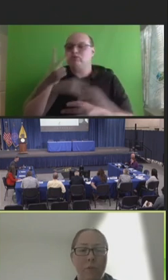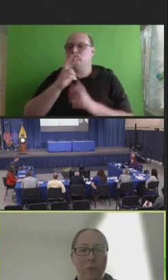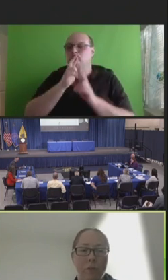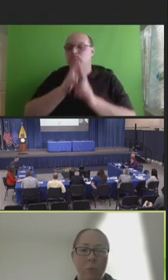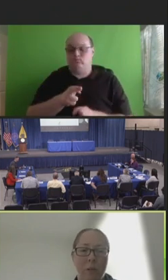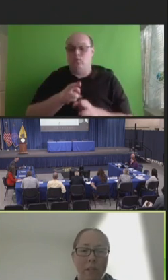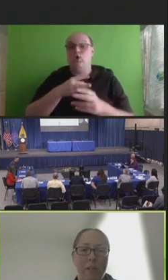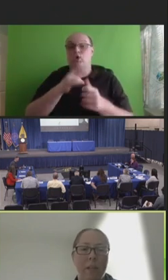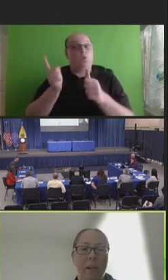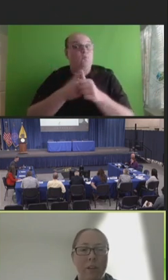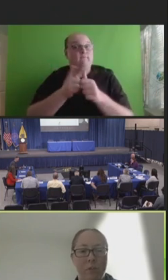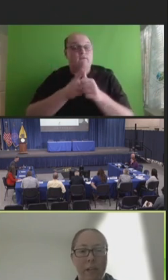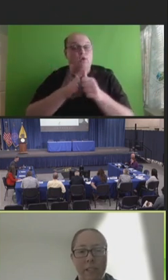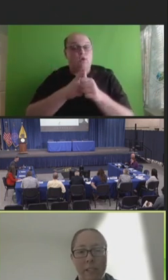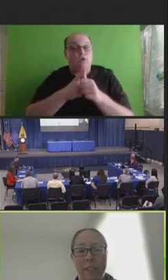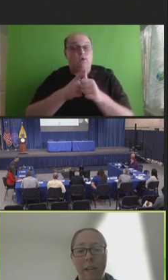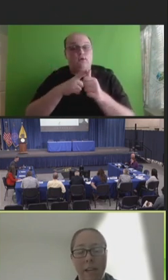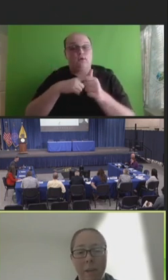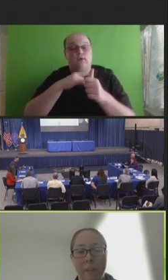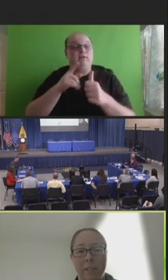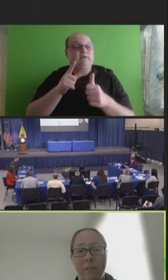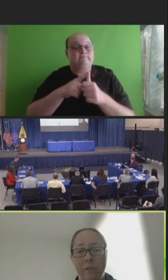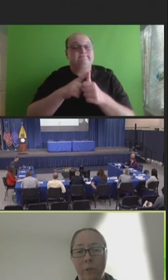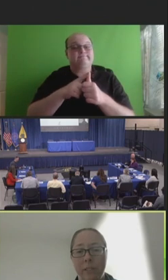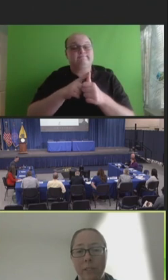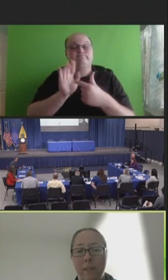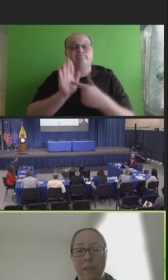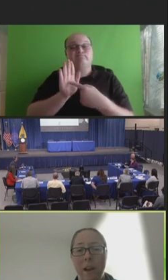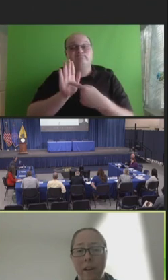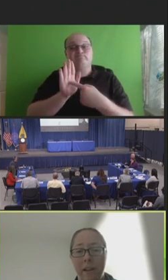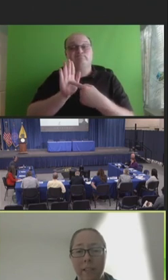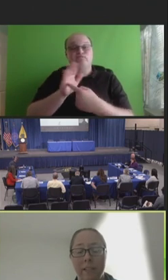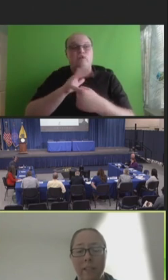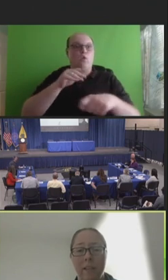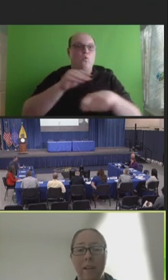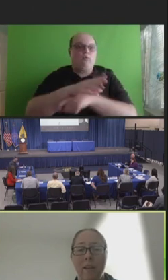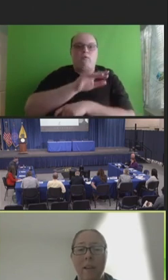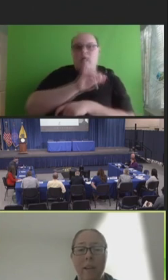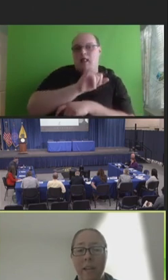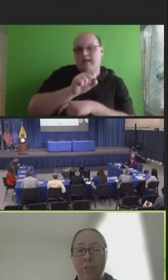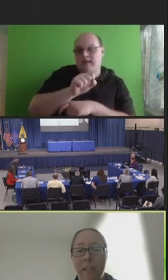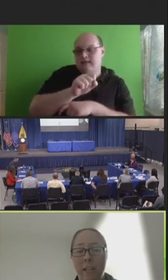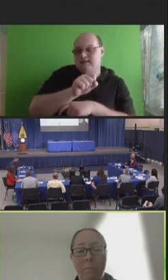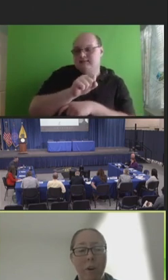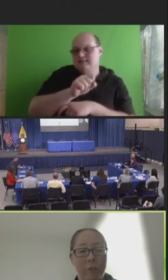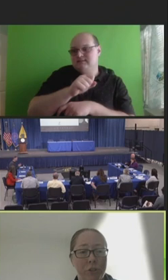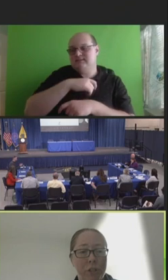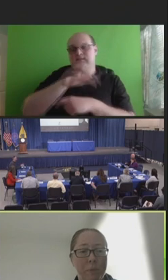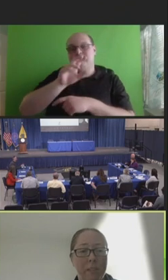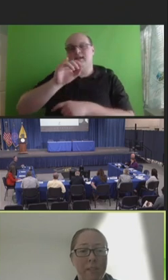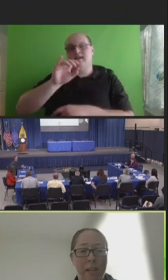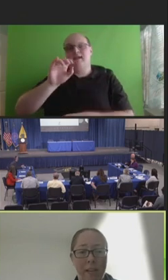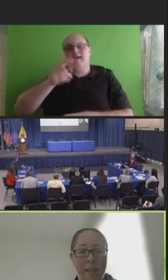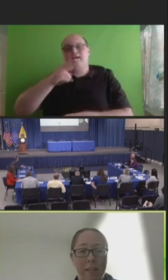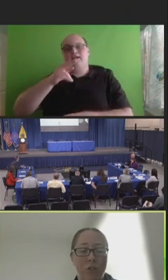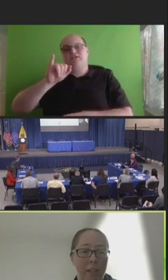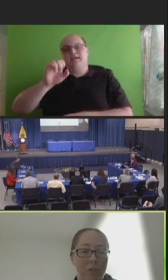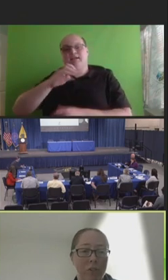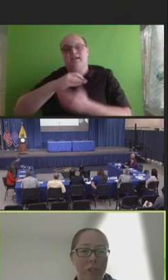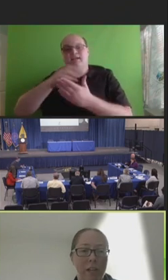The first one characterizes the dynamics influencing IIS and HIE partnerships and data exchange.